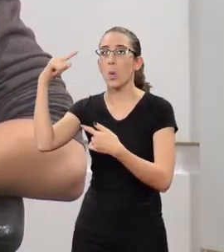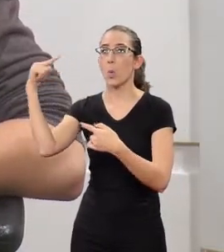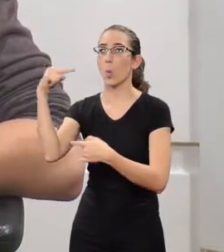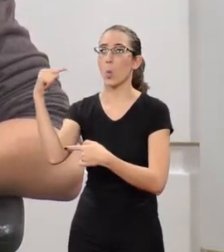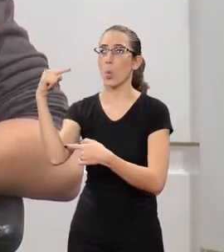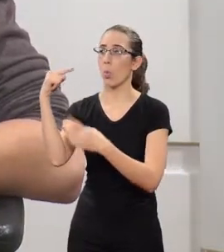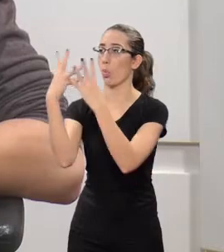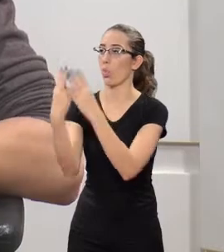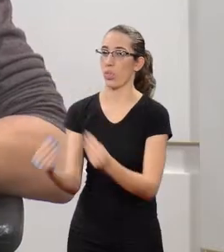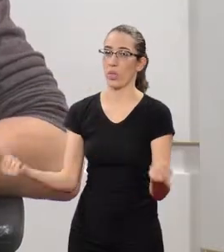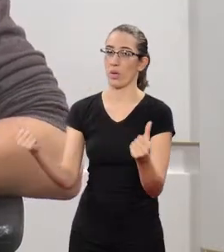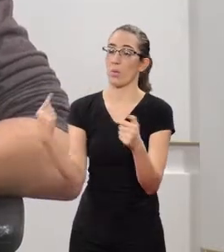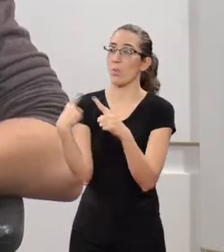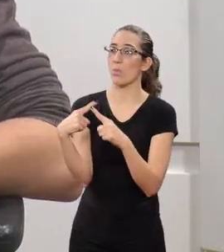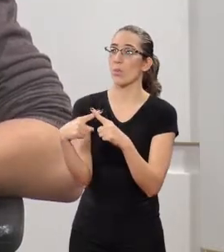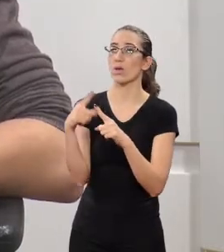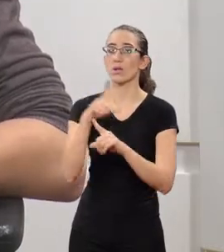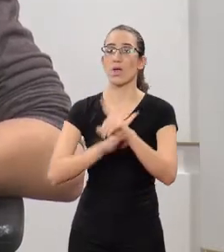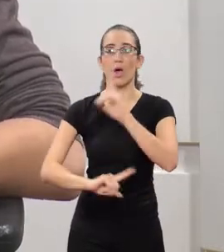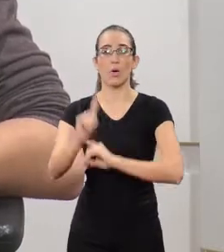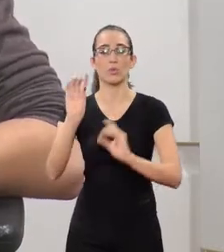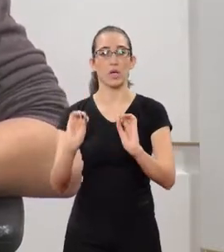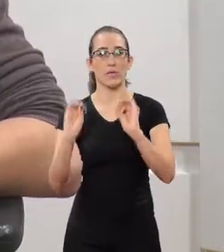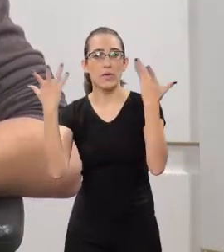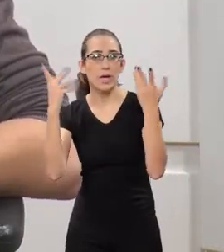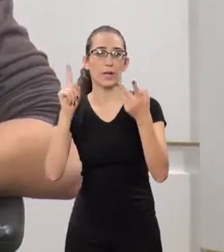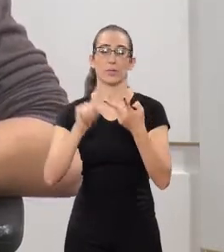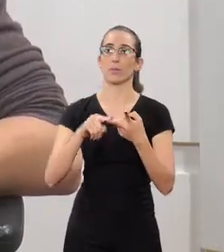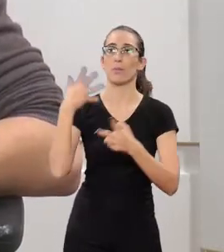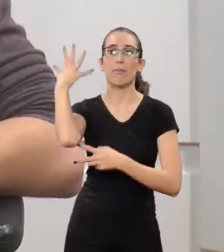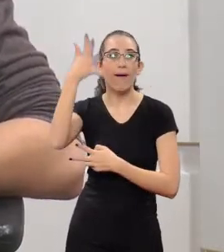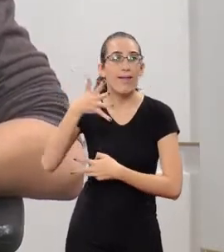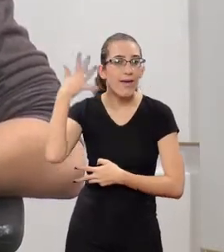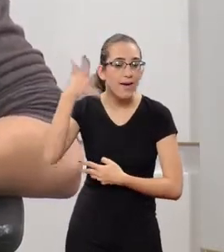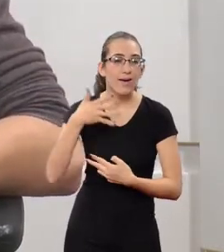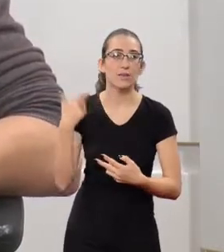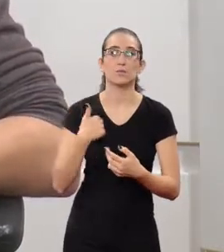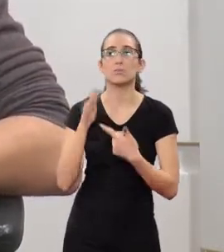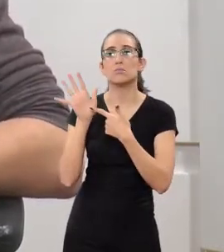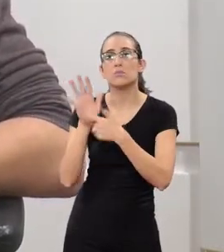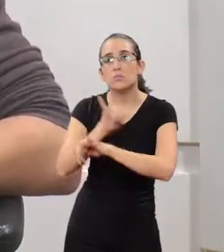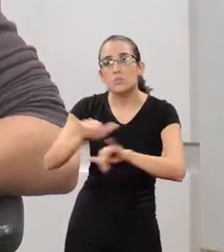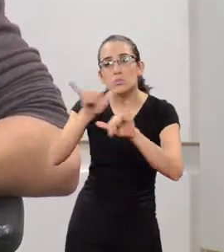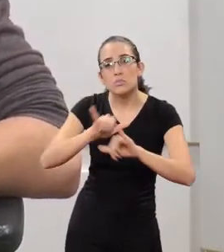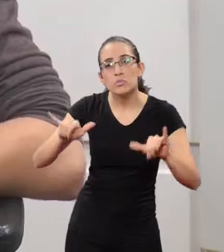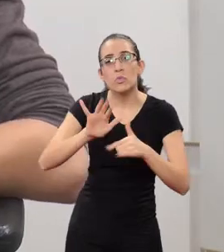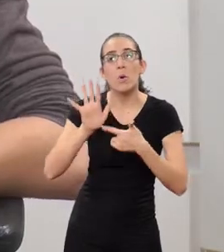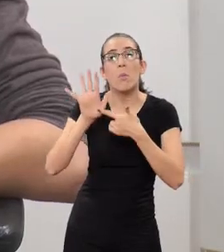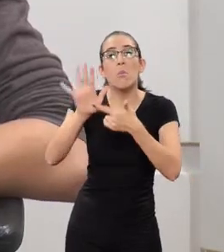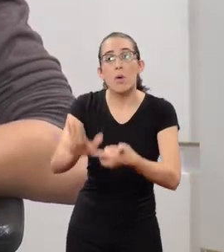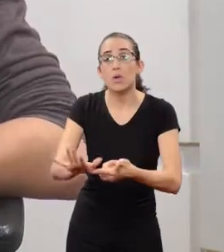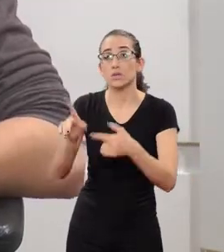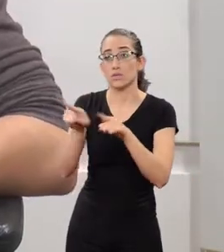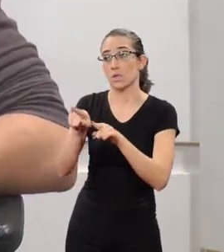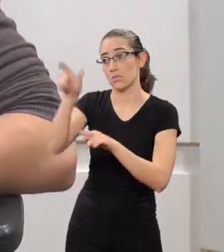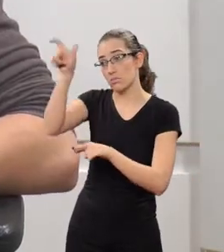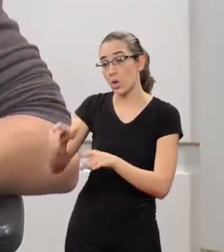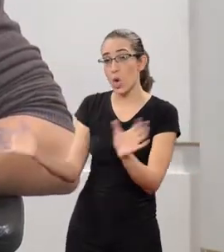Through events, lectures and formation we take it to our classmates and to the community.